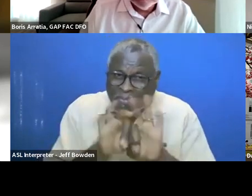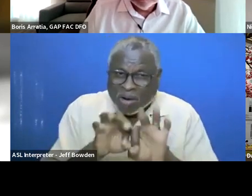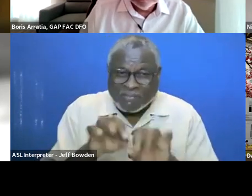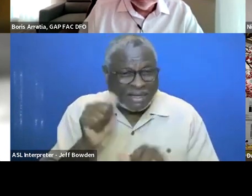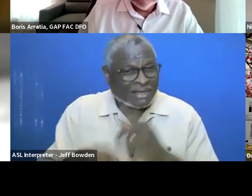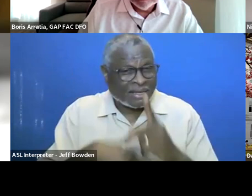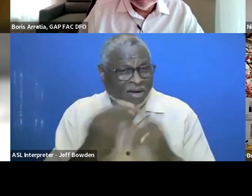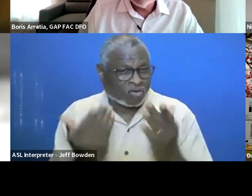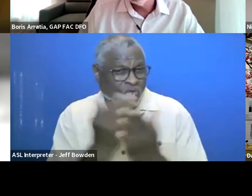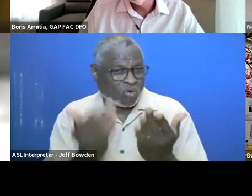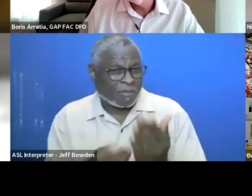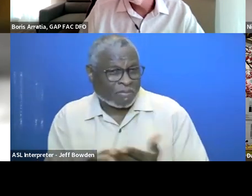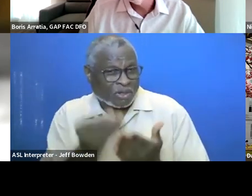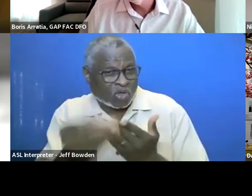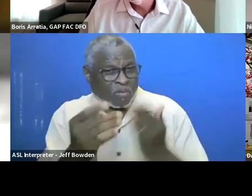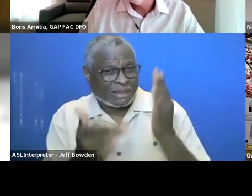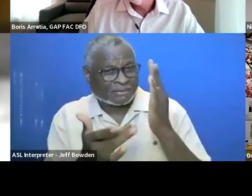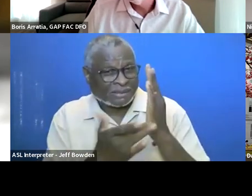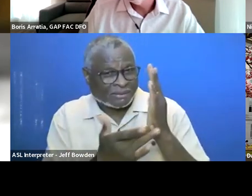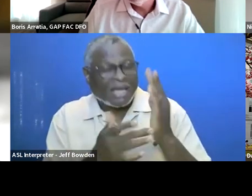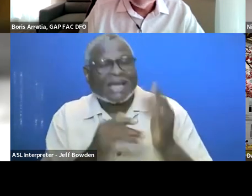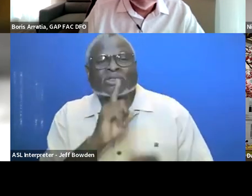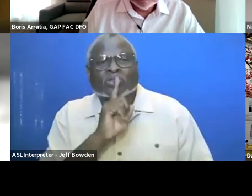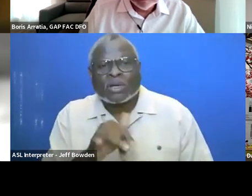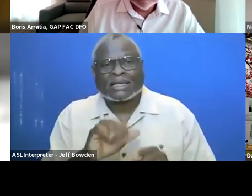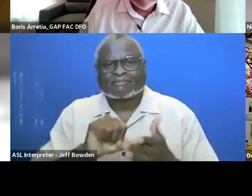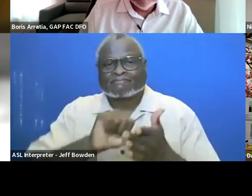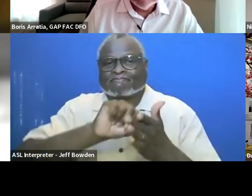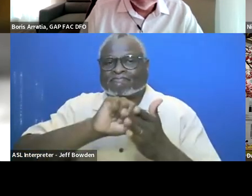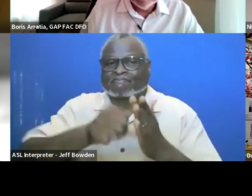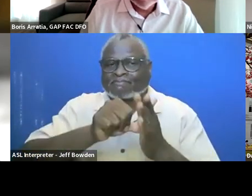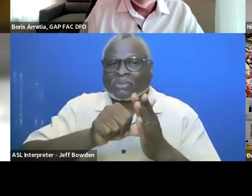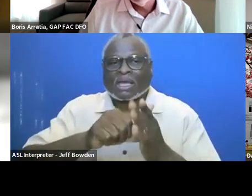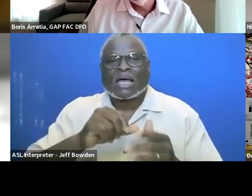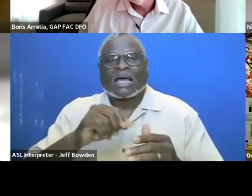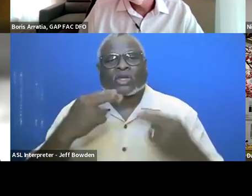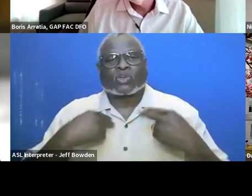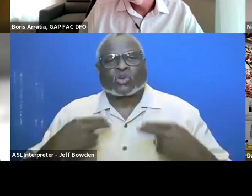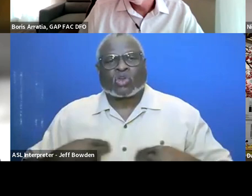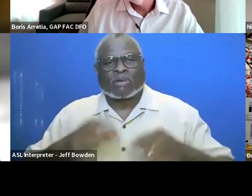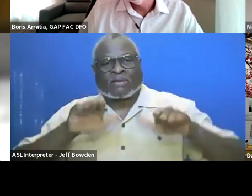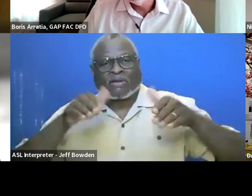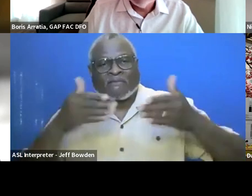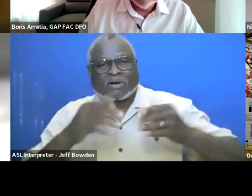of new procurement technology is really emphasizing a human centered design and user experience.